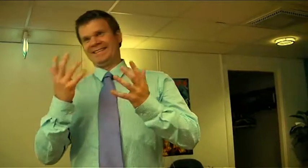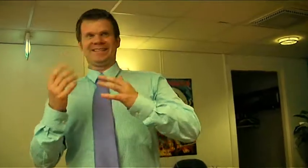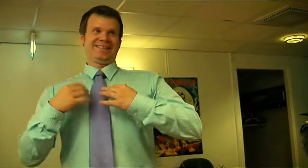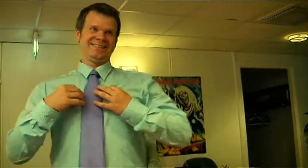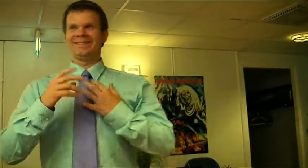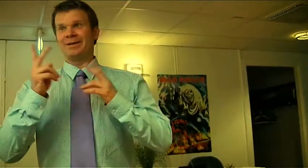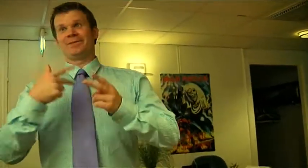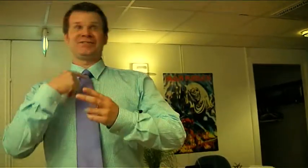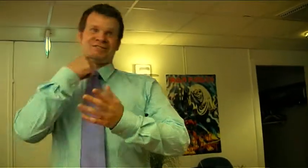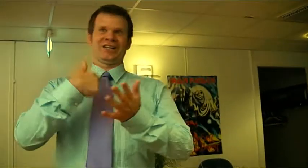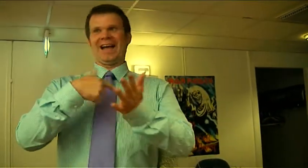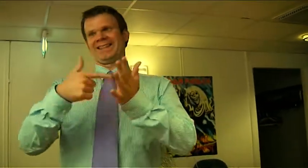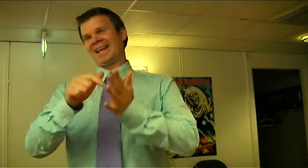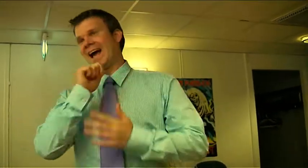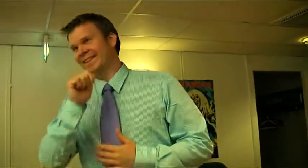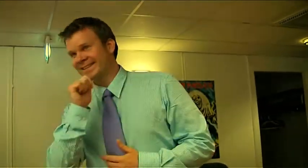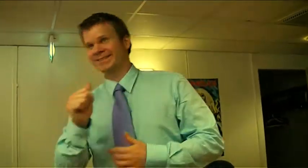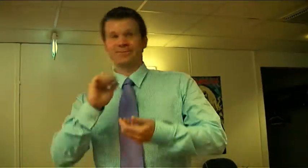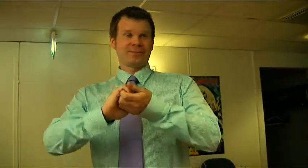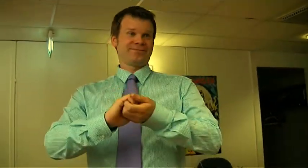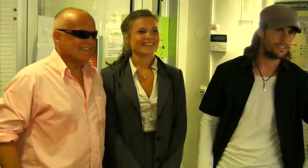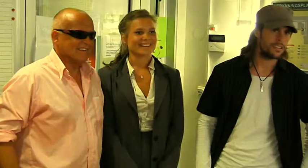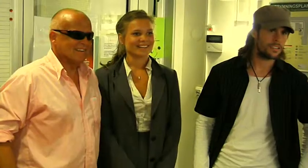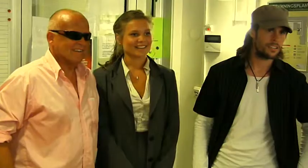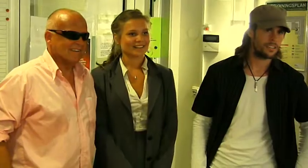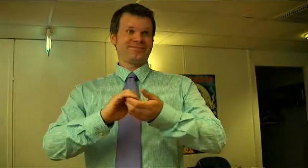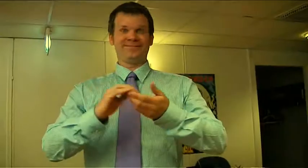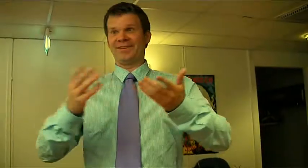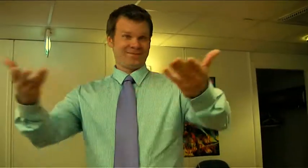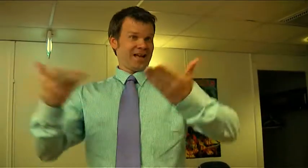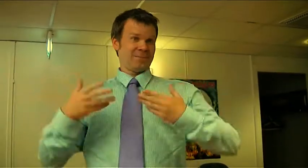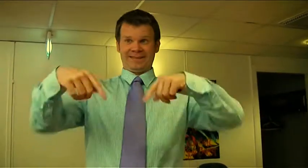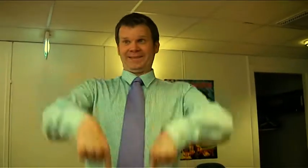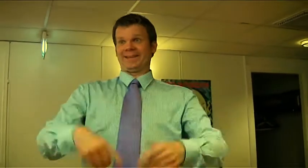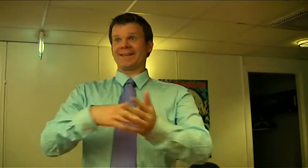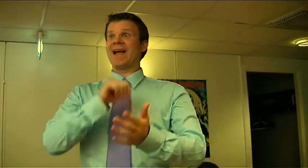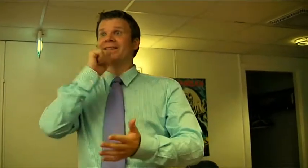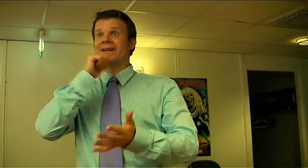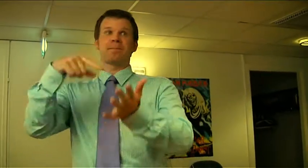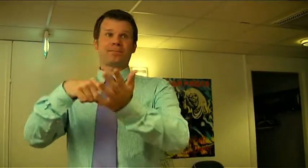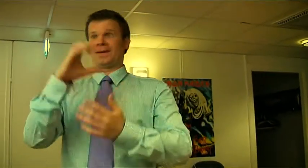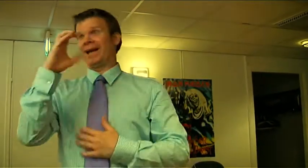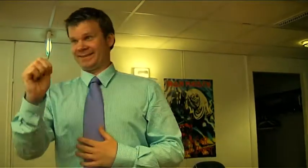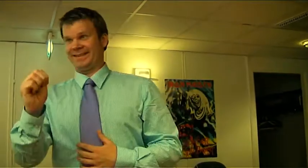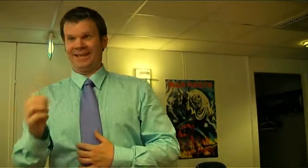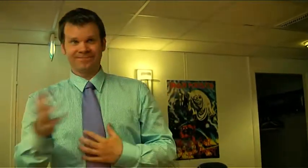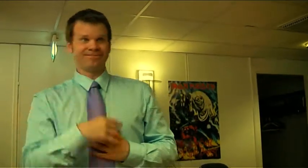Like I said before, my name is Anders. Welcome to anders.se.